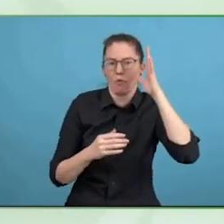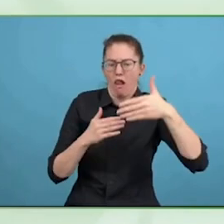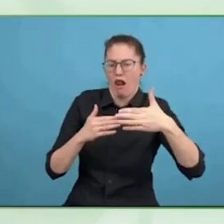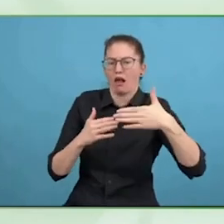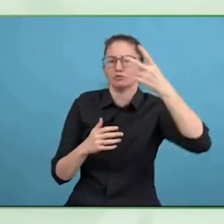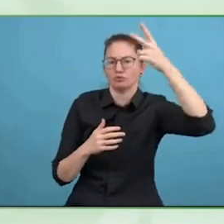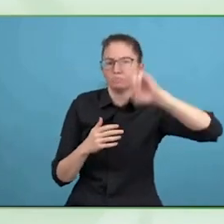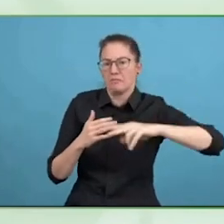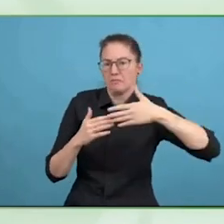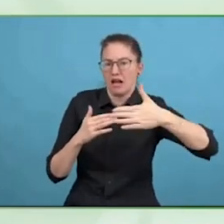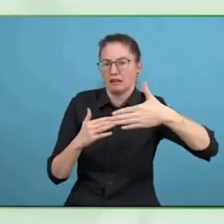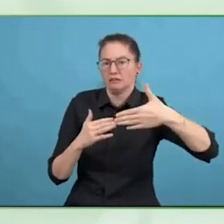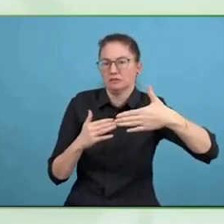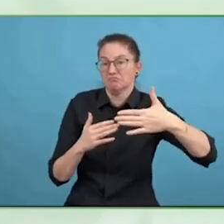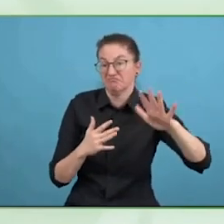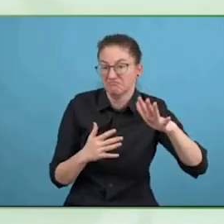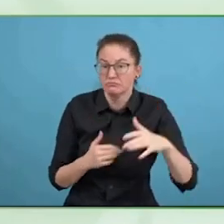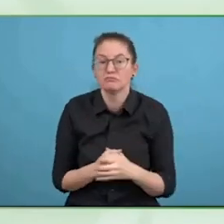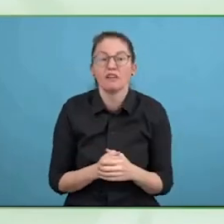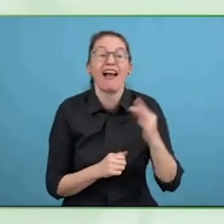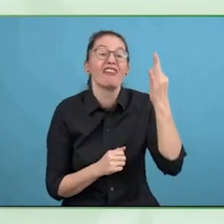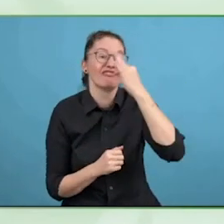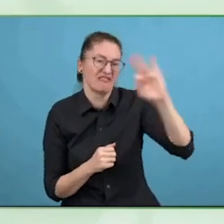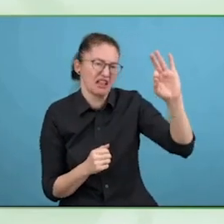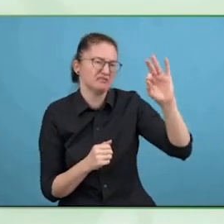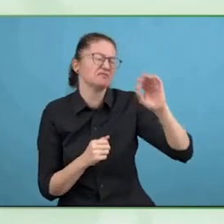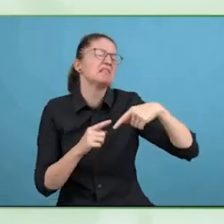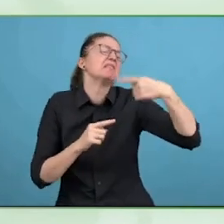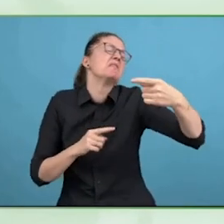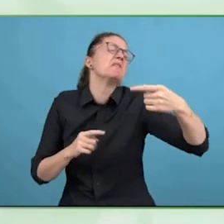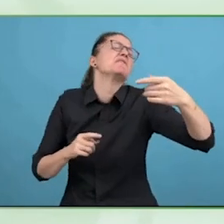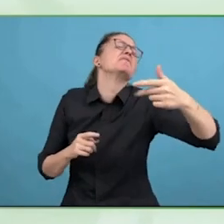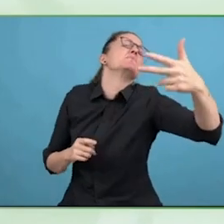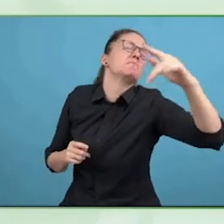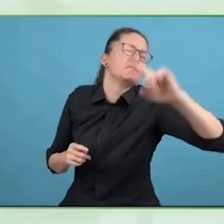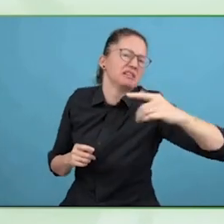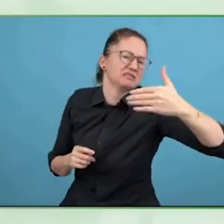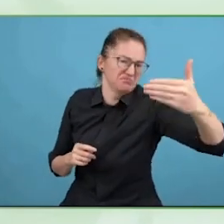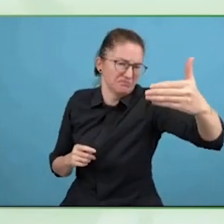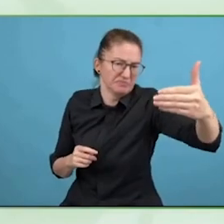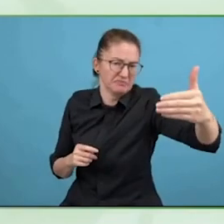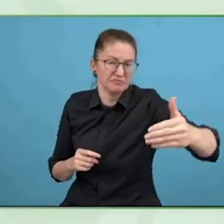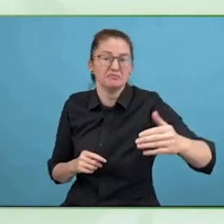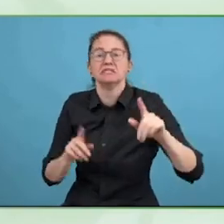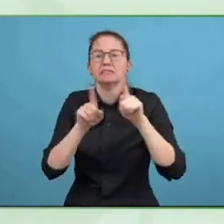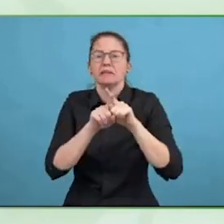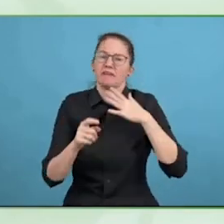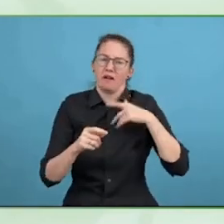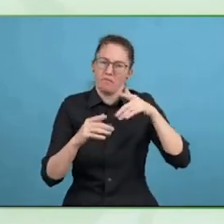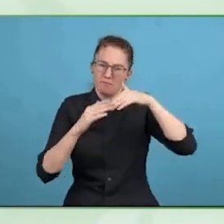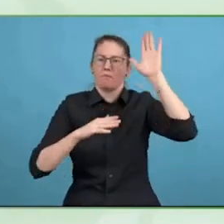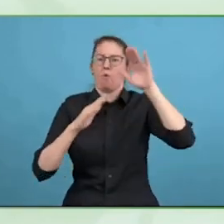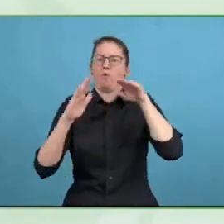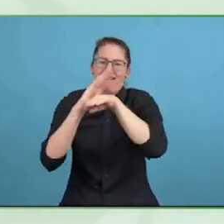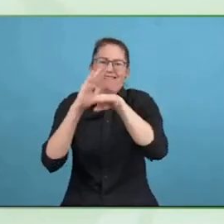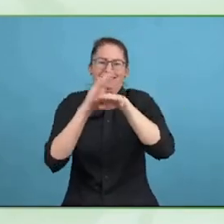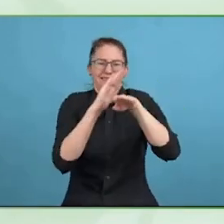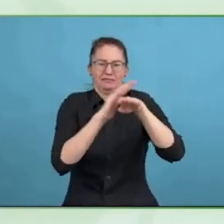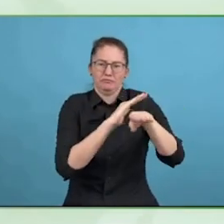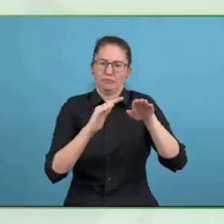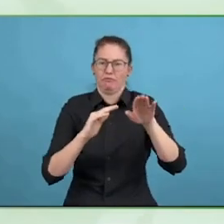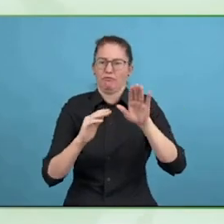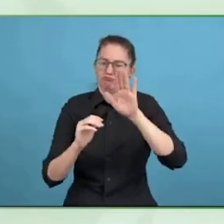And also already in the tool having links to resources that help